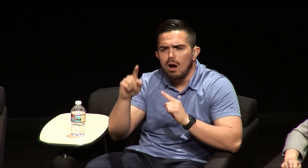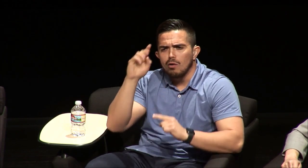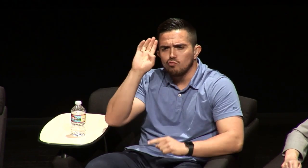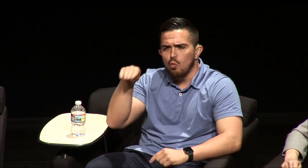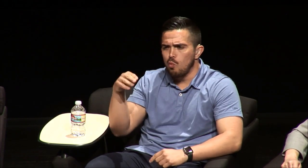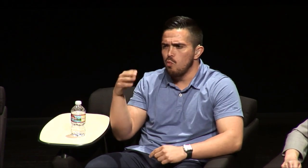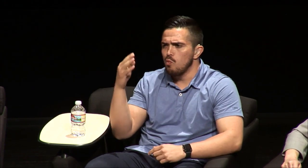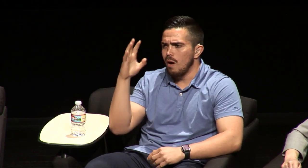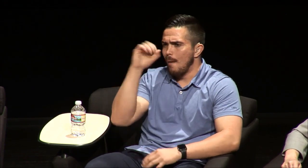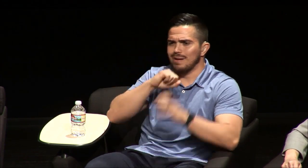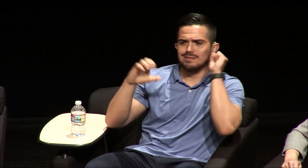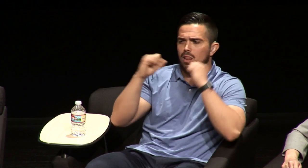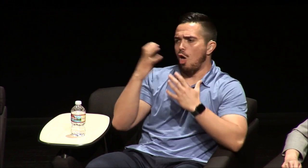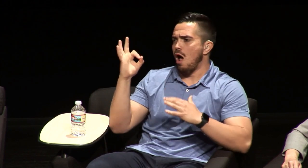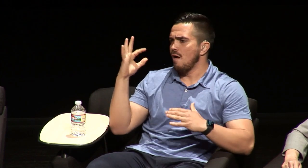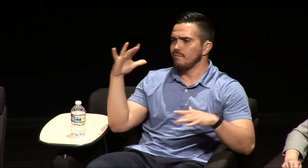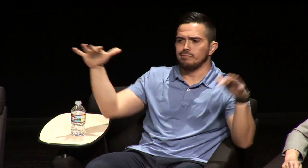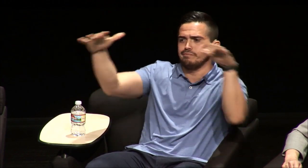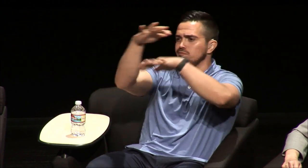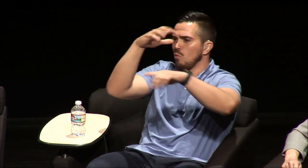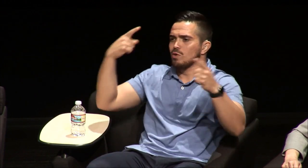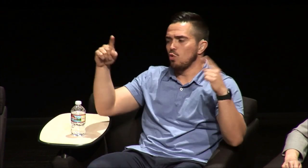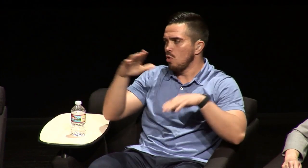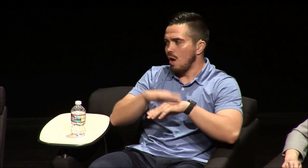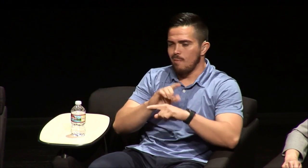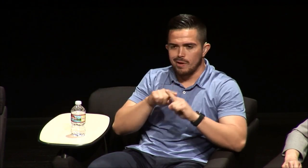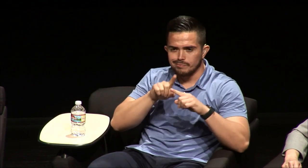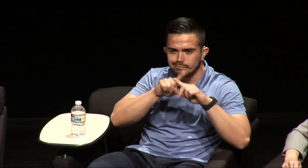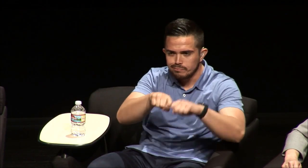interpreter but you know I missed a lot I missed a lot of the stuff that was